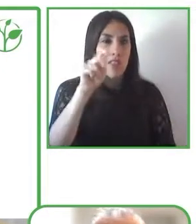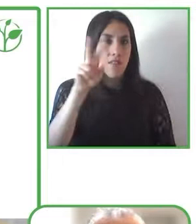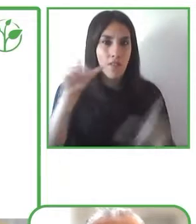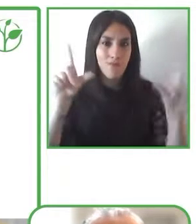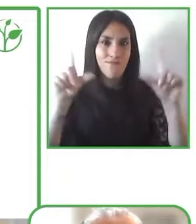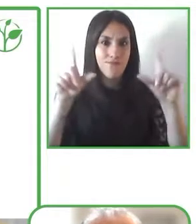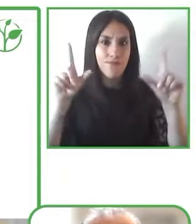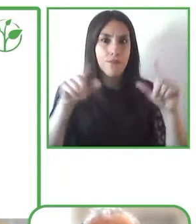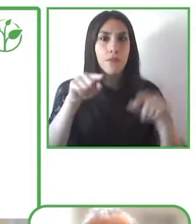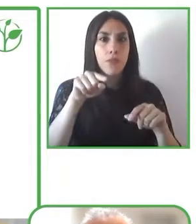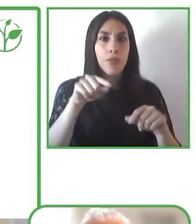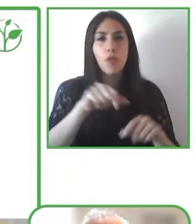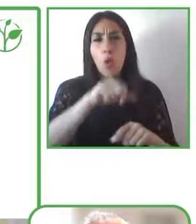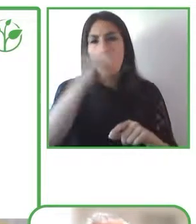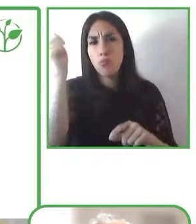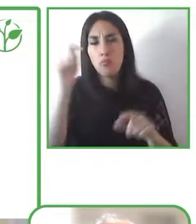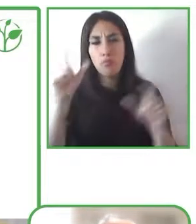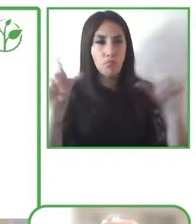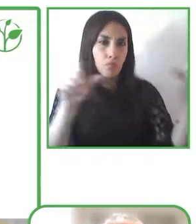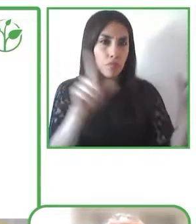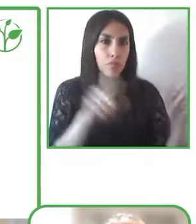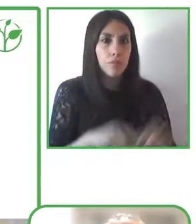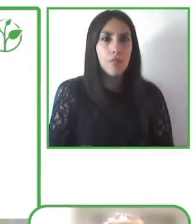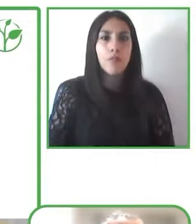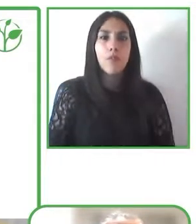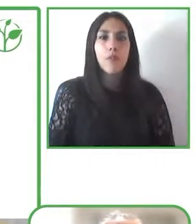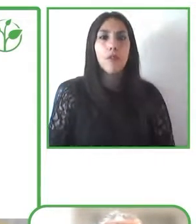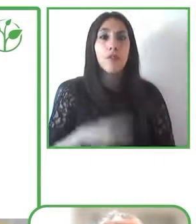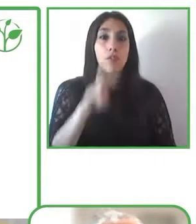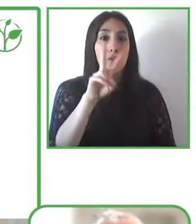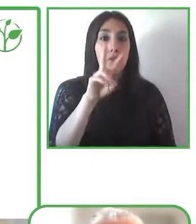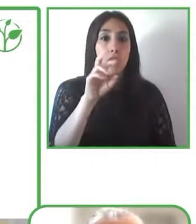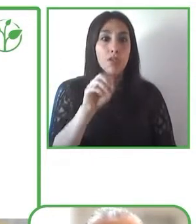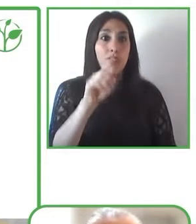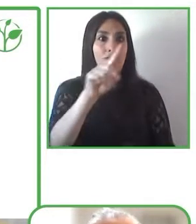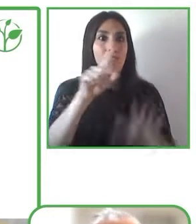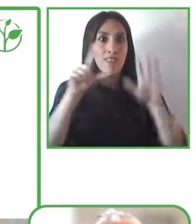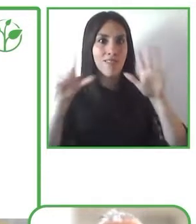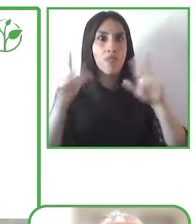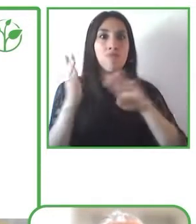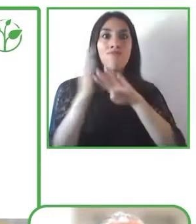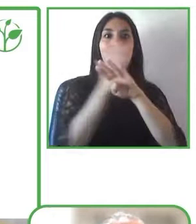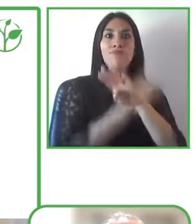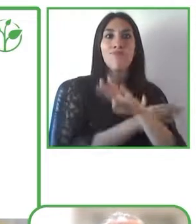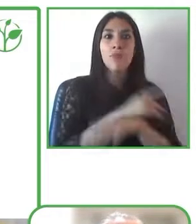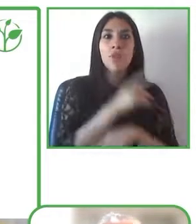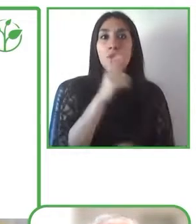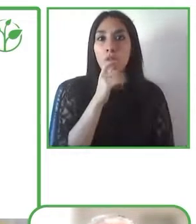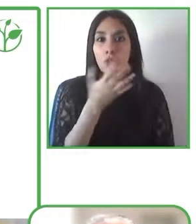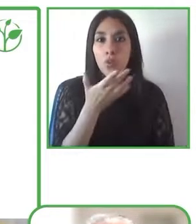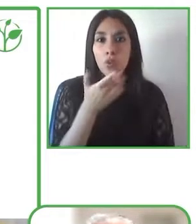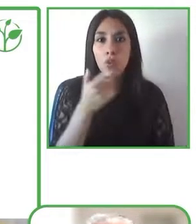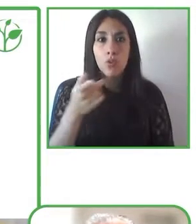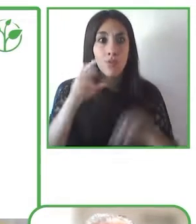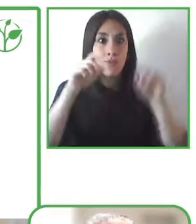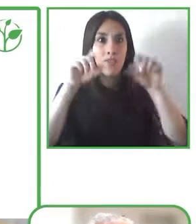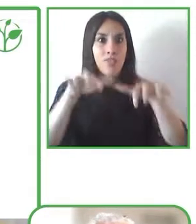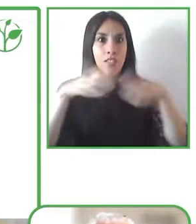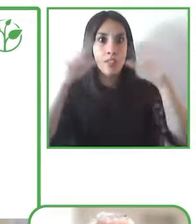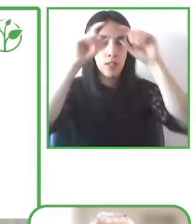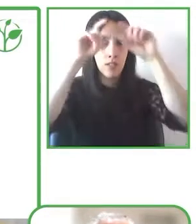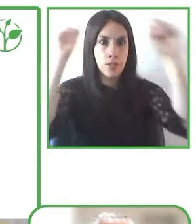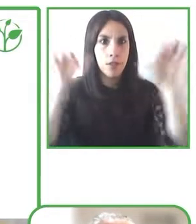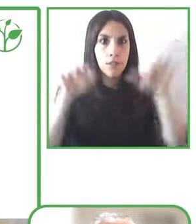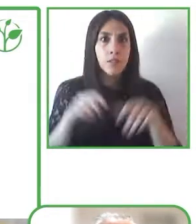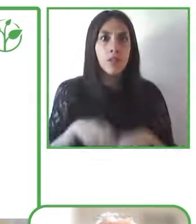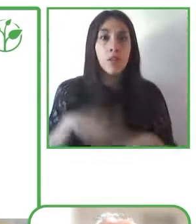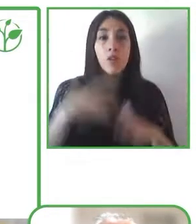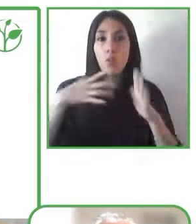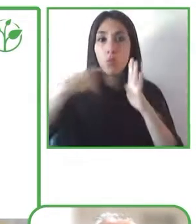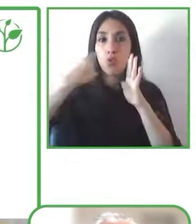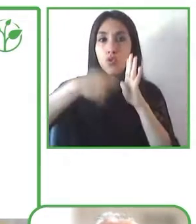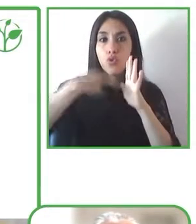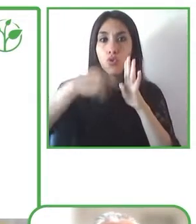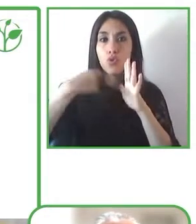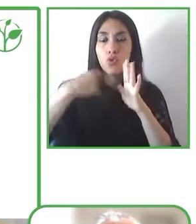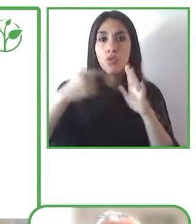we also started with our website since 2017 and that on a daily basis facilitate content for